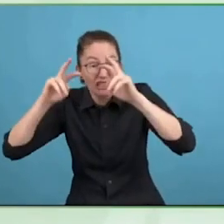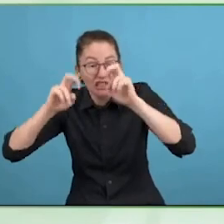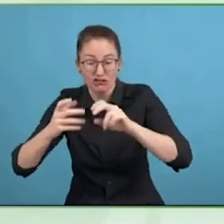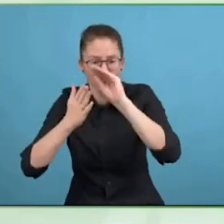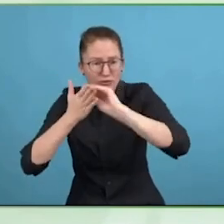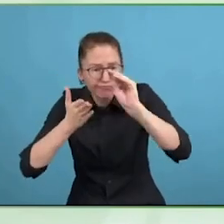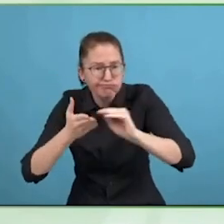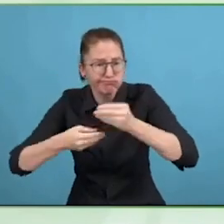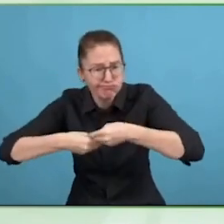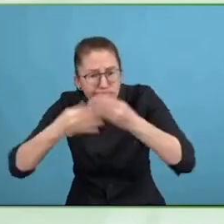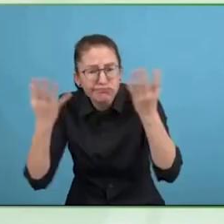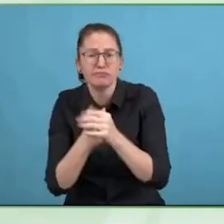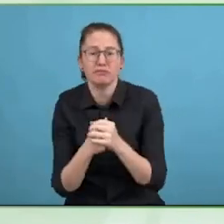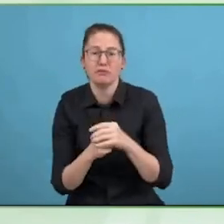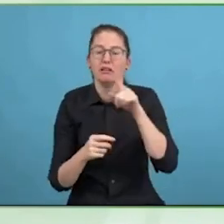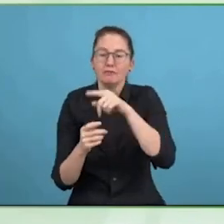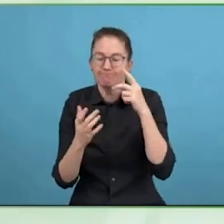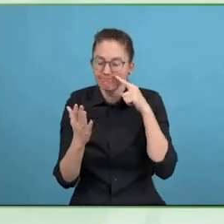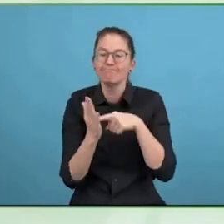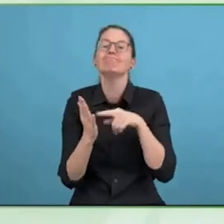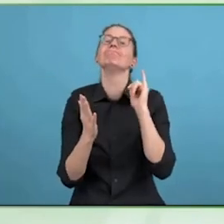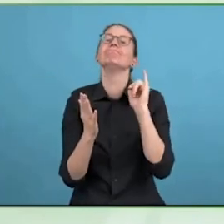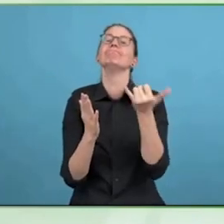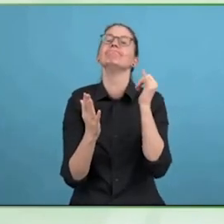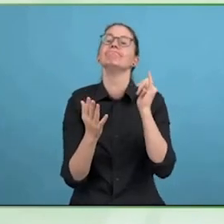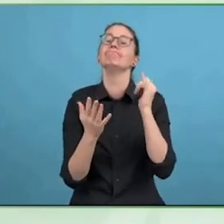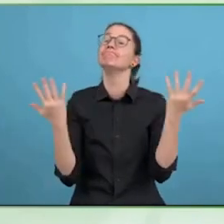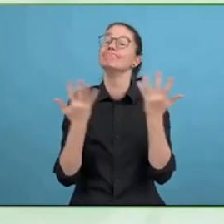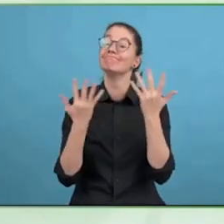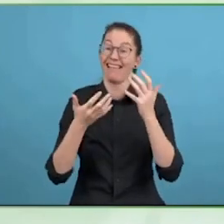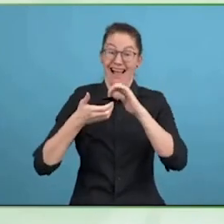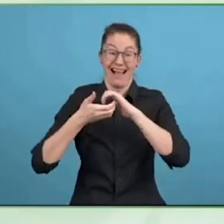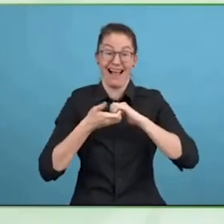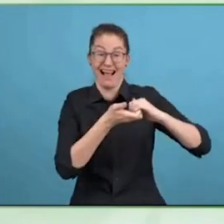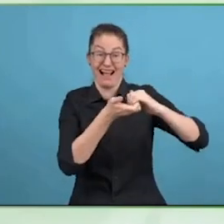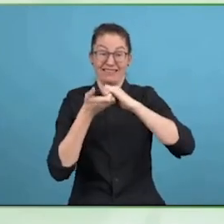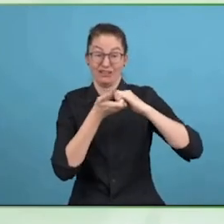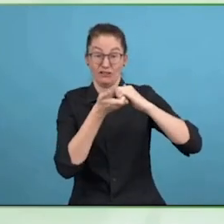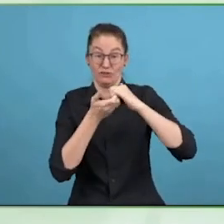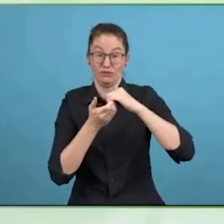focused on building certification through individuals to test their